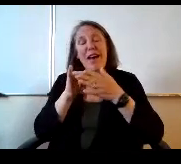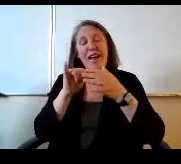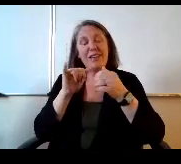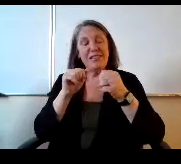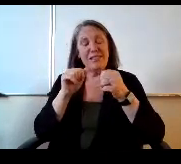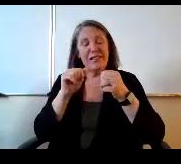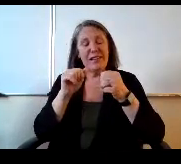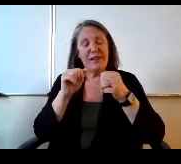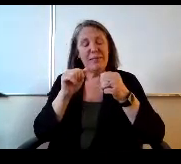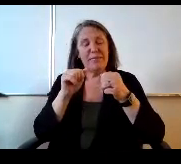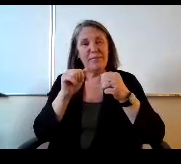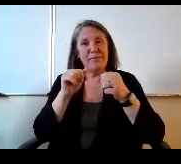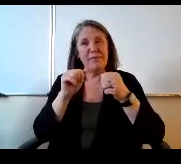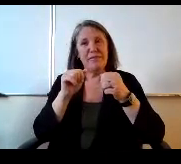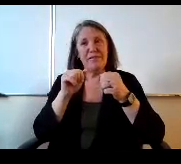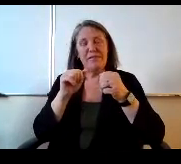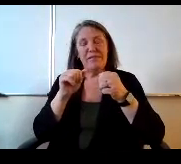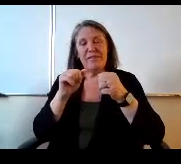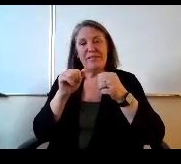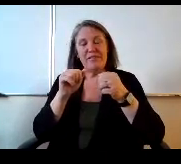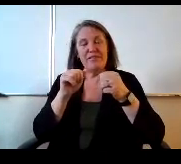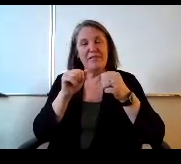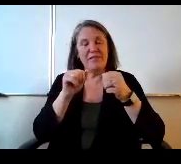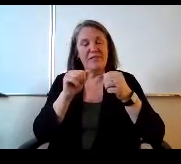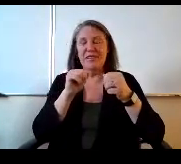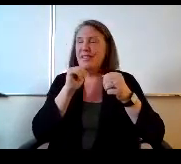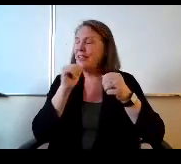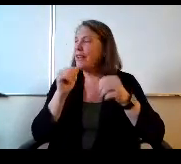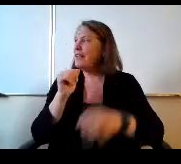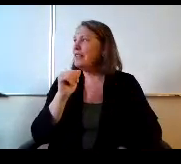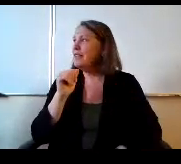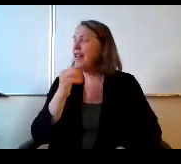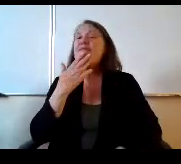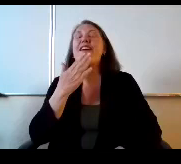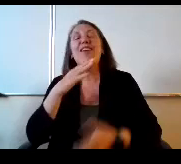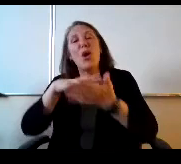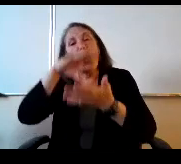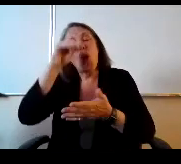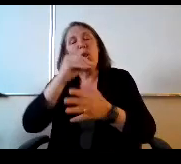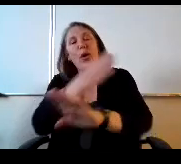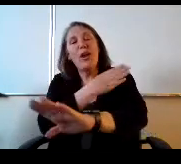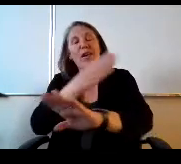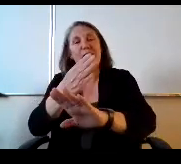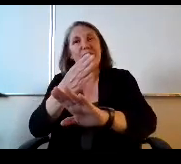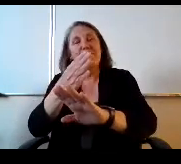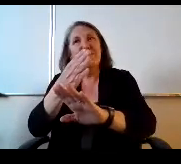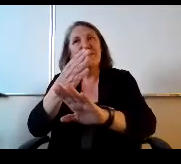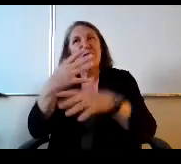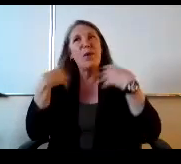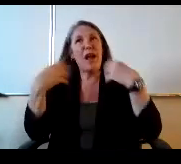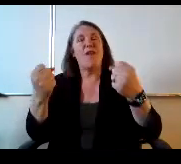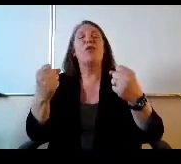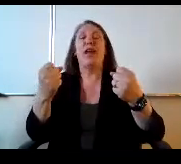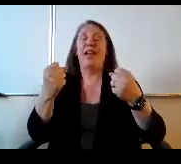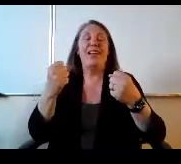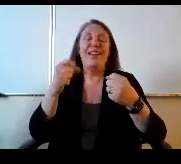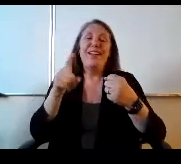Uh, it's not in front of me. Yeah, thank you. Learning recovery, you're talking all classes. I mean I'm sorry,